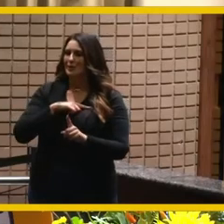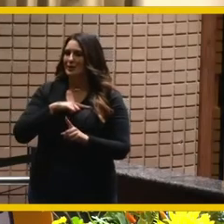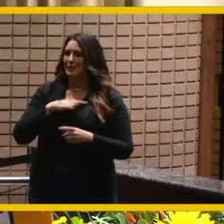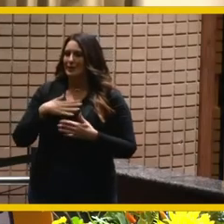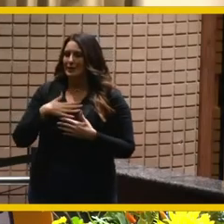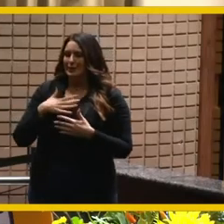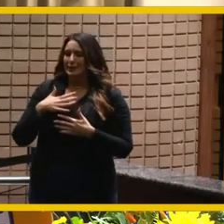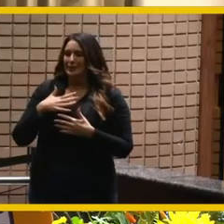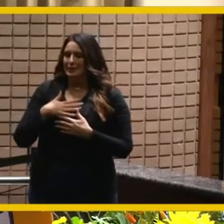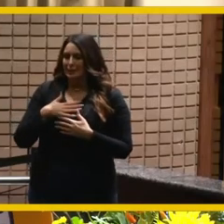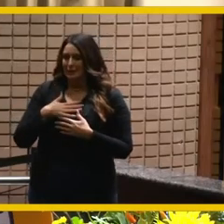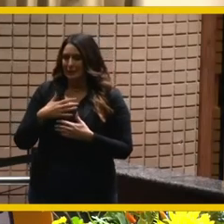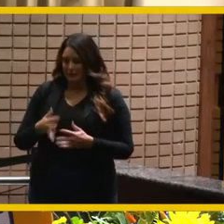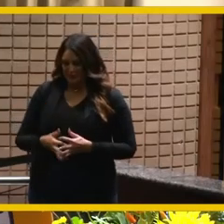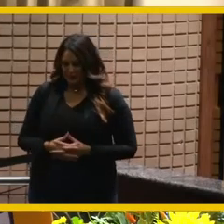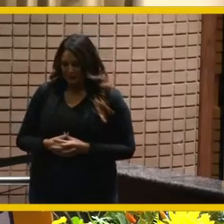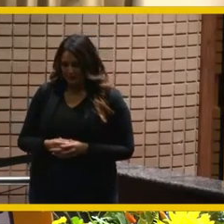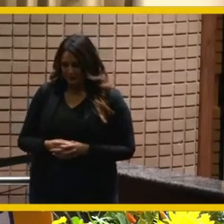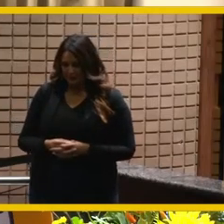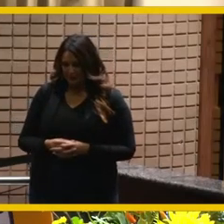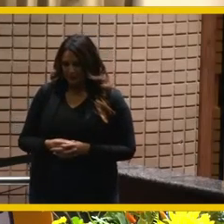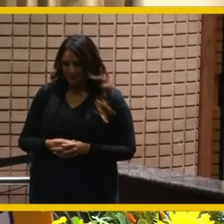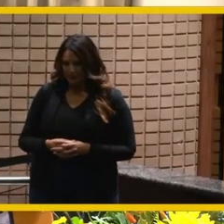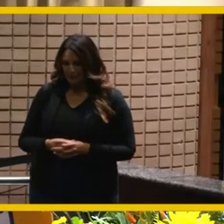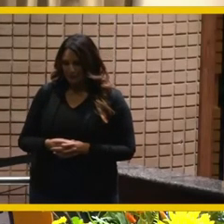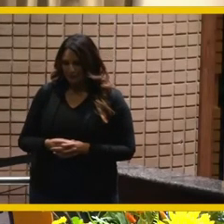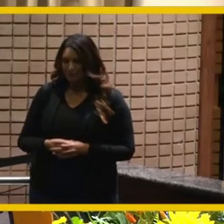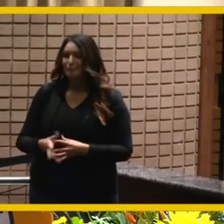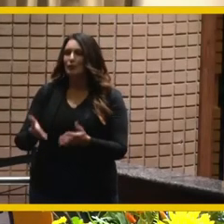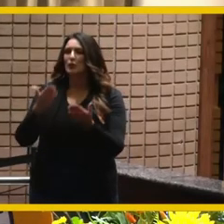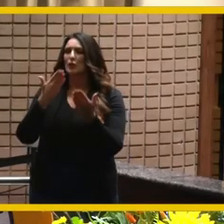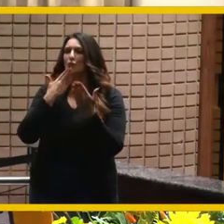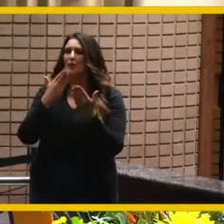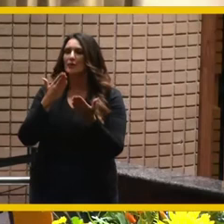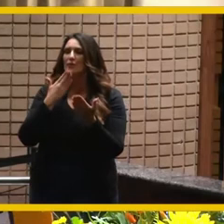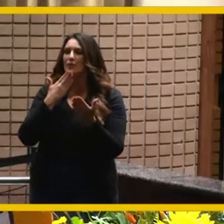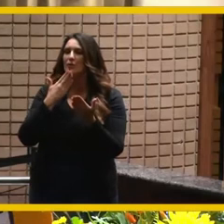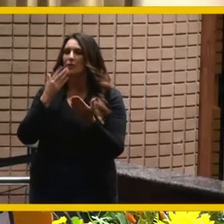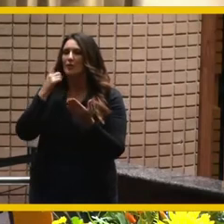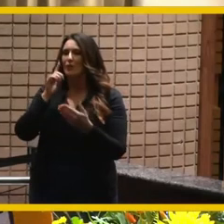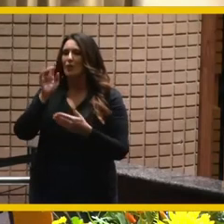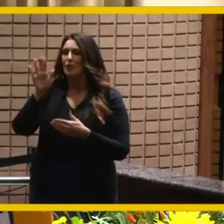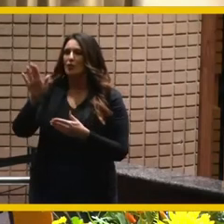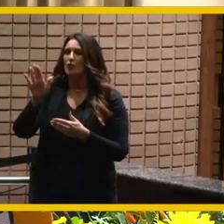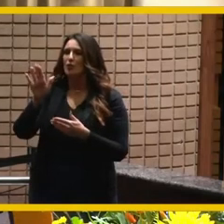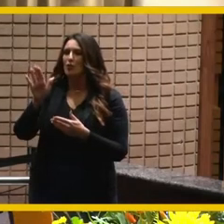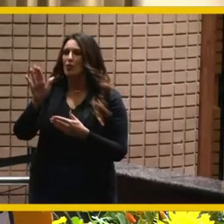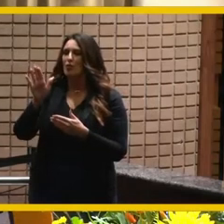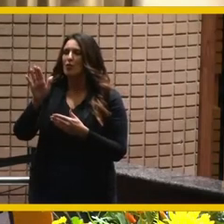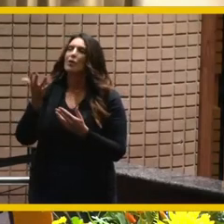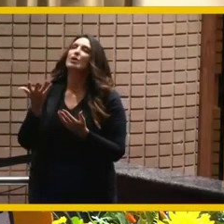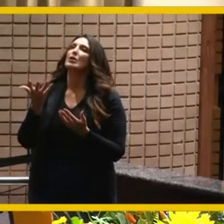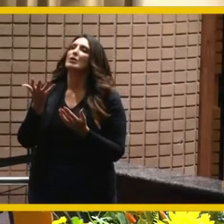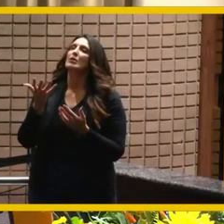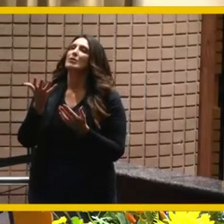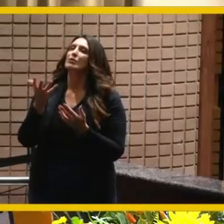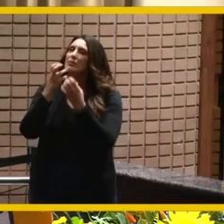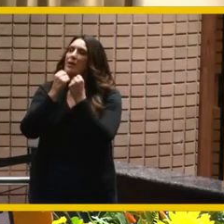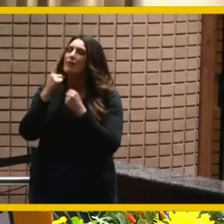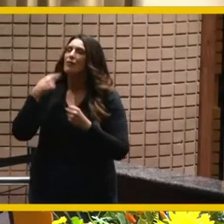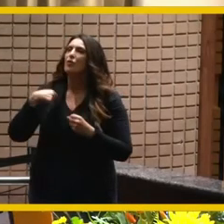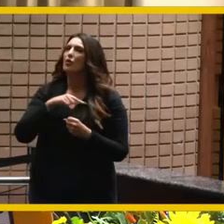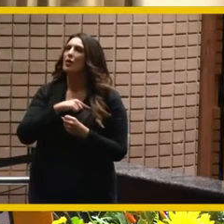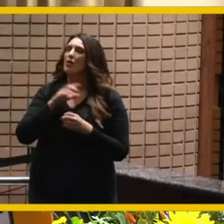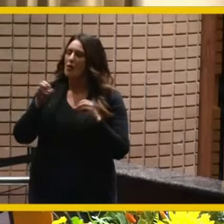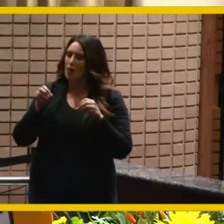father uh so grateful for today for your love for us for an opportunity lord to celebrate